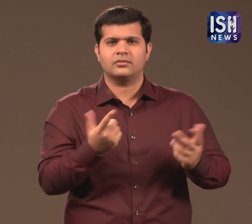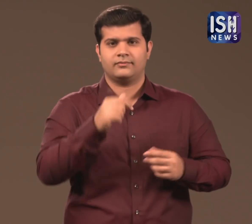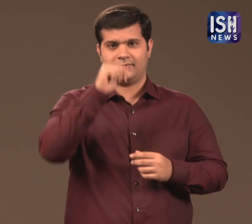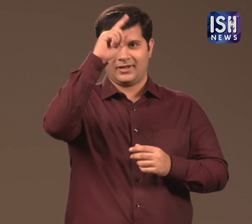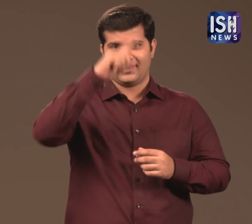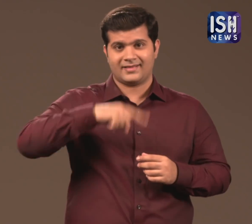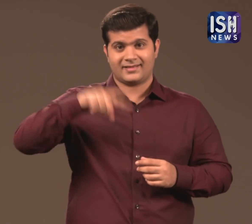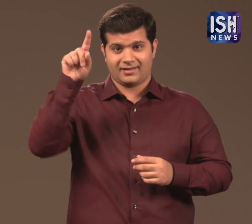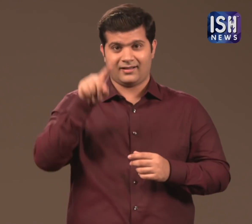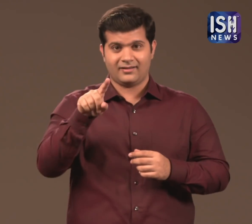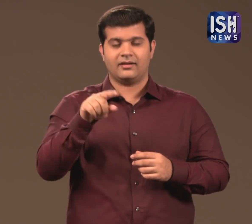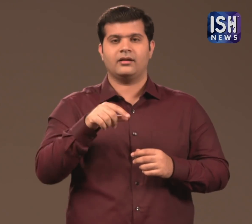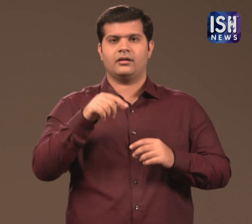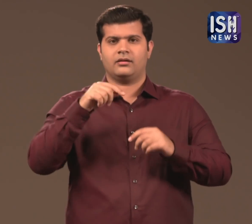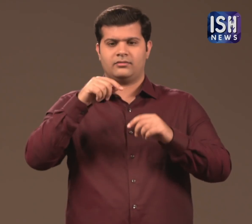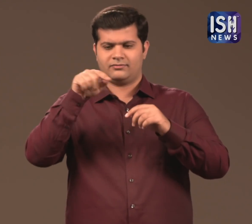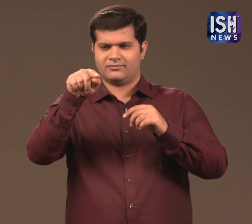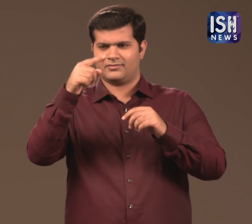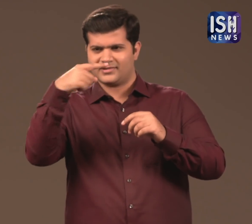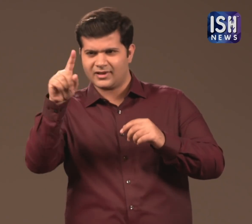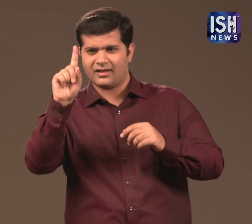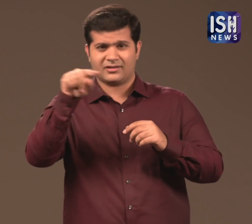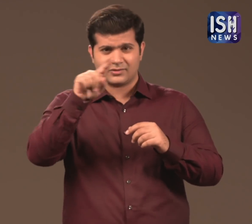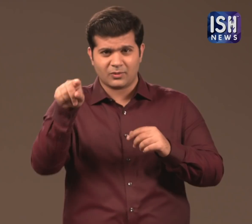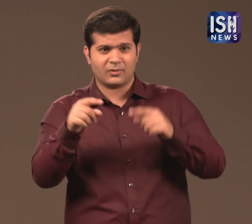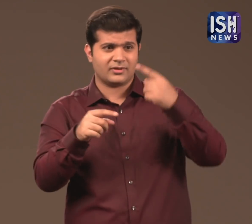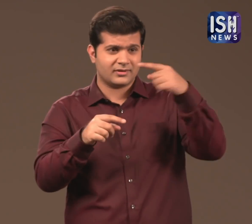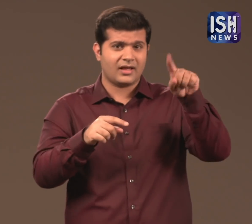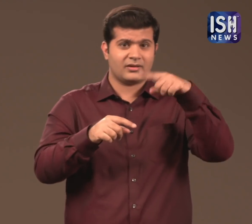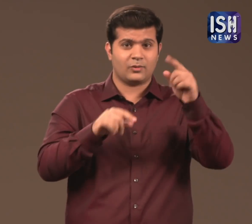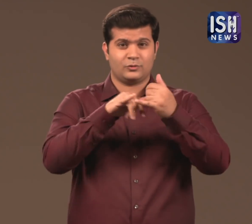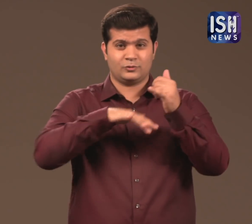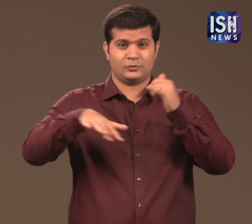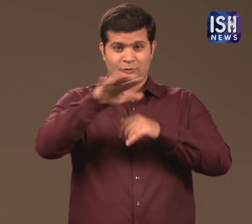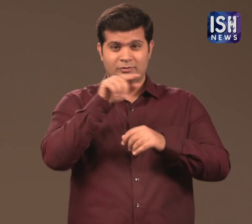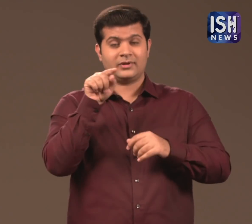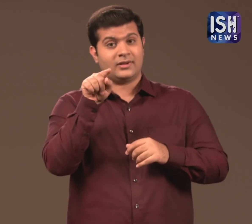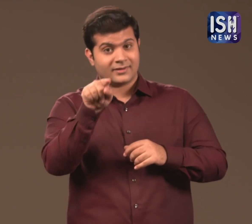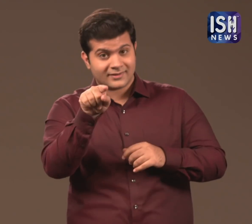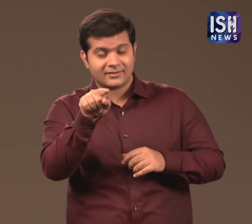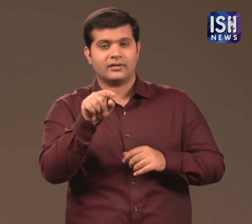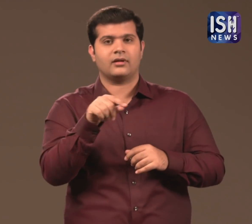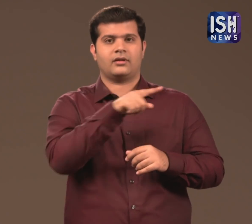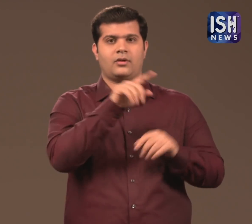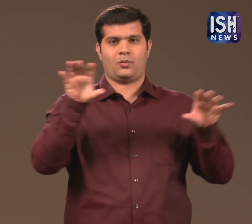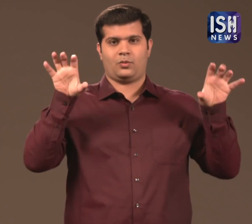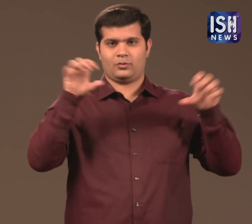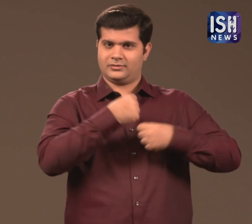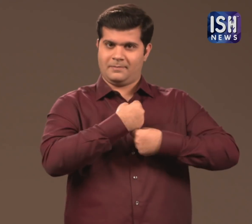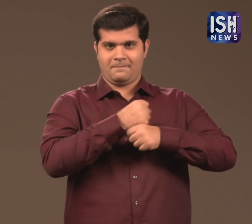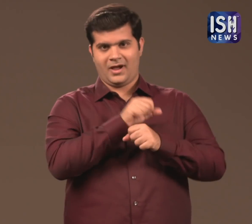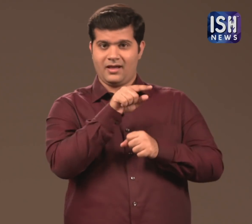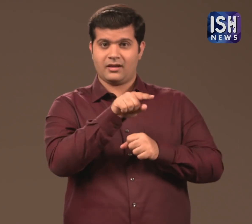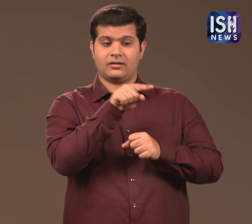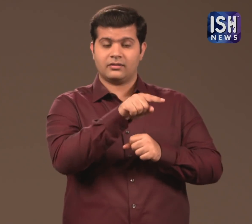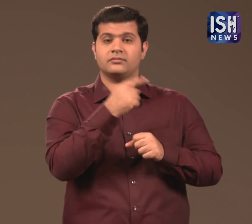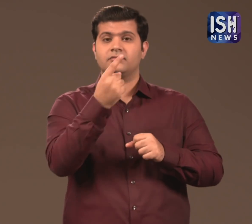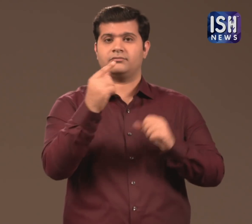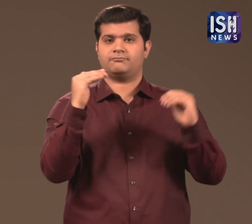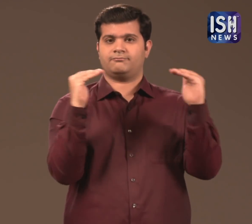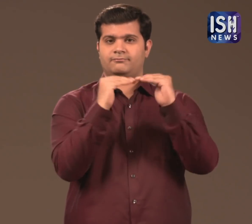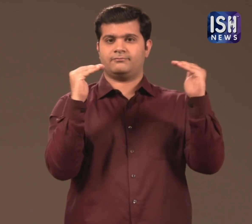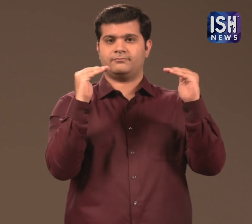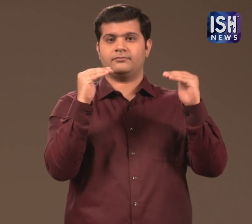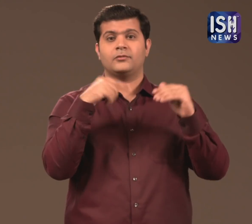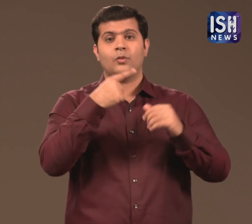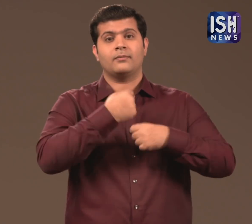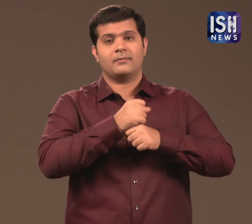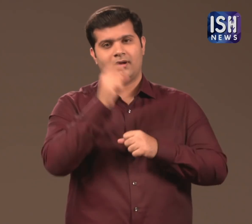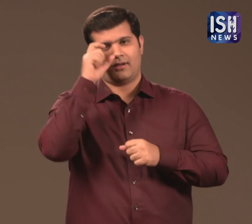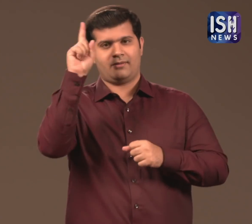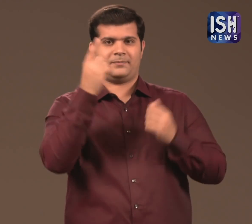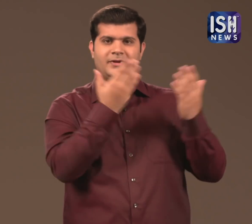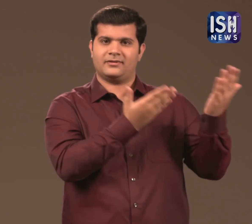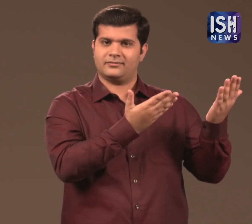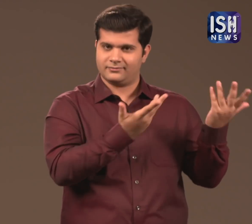Ambedkar was the maker of our constitution, who fought for social justice.